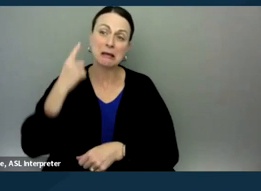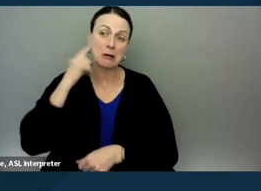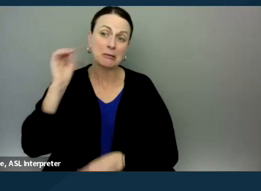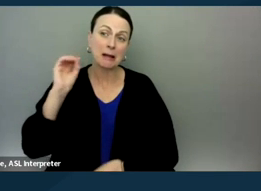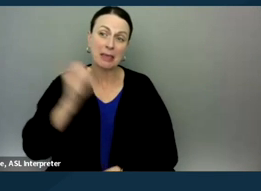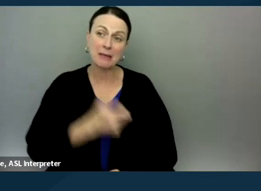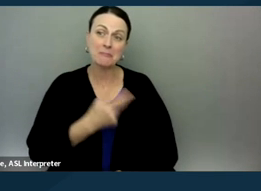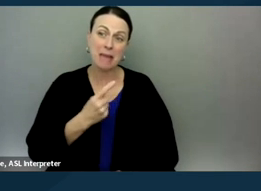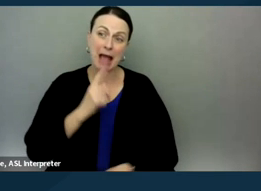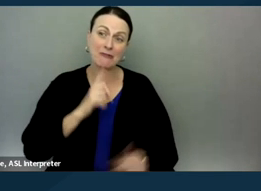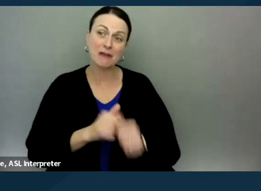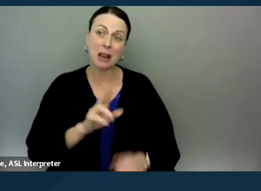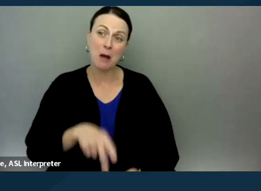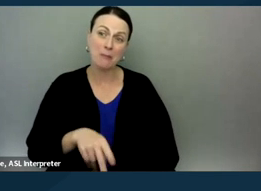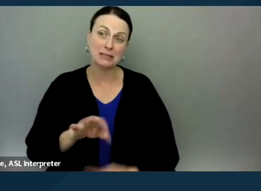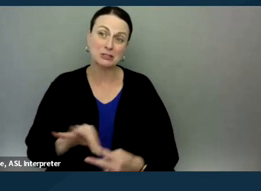you might wanna follow up. That's an option that you have.